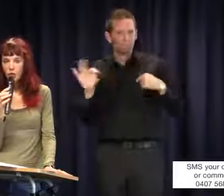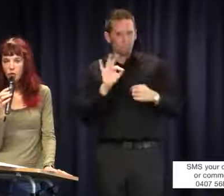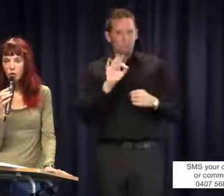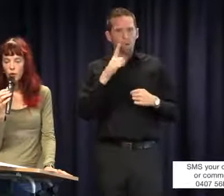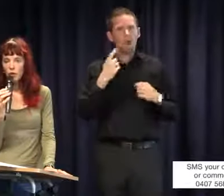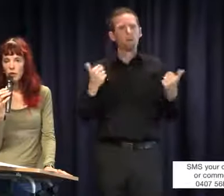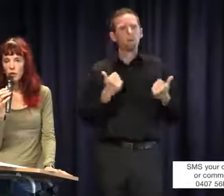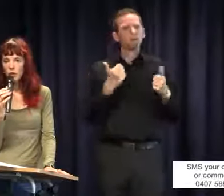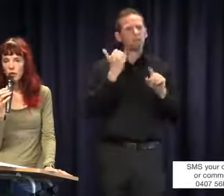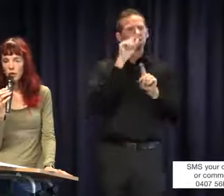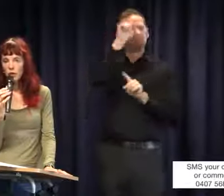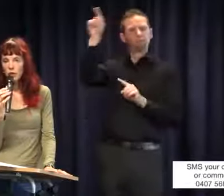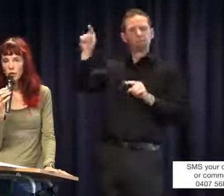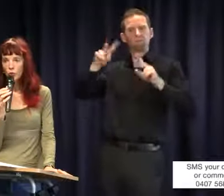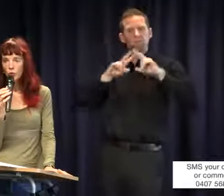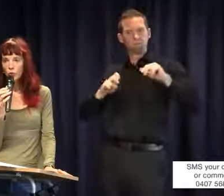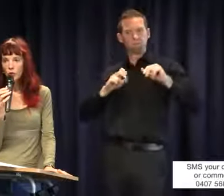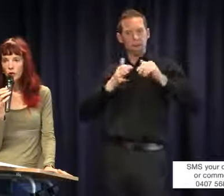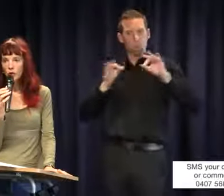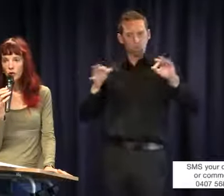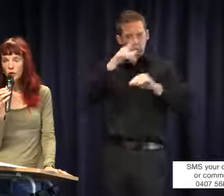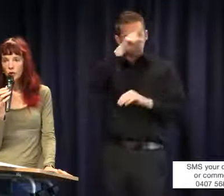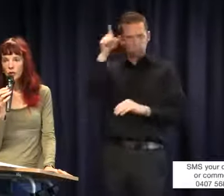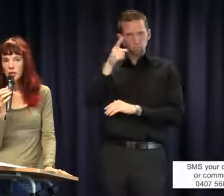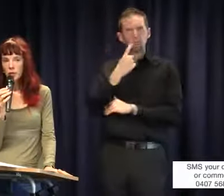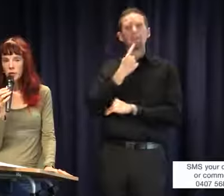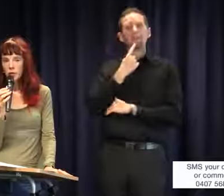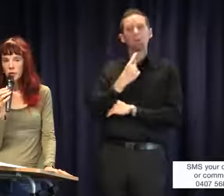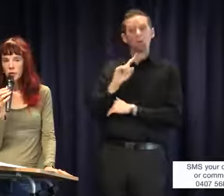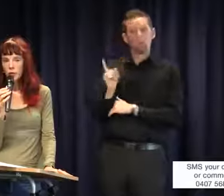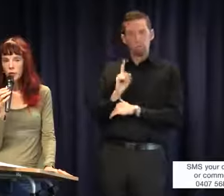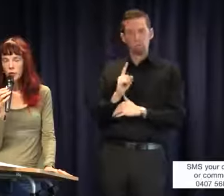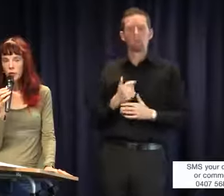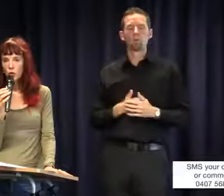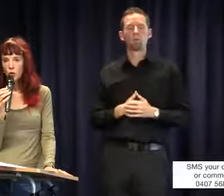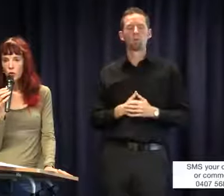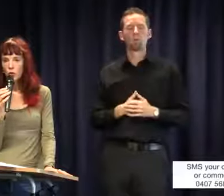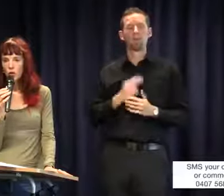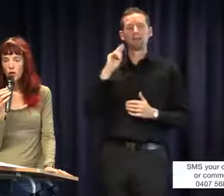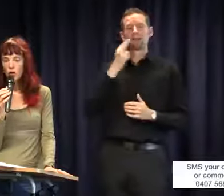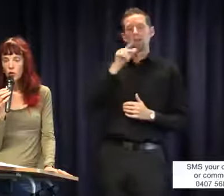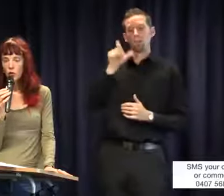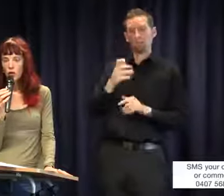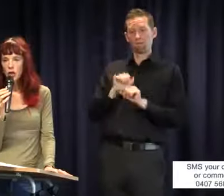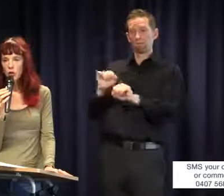that shows that there is no reason why a deaf person who uses a native sign language can't